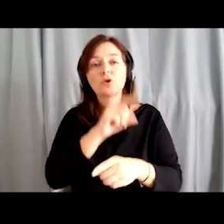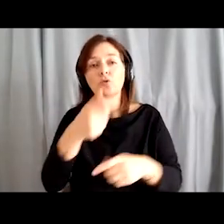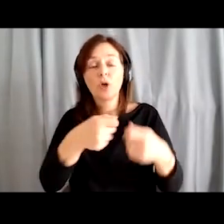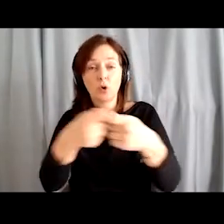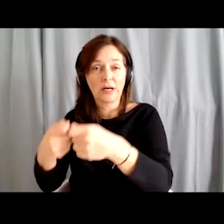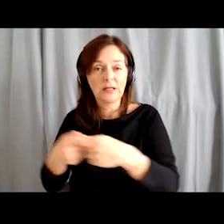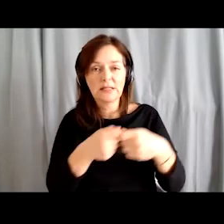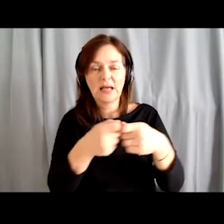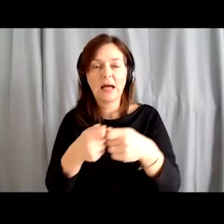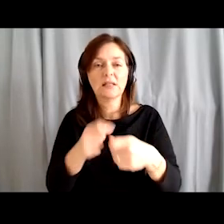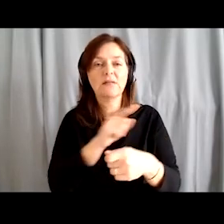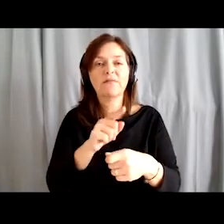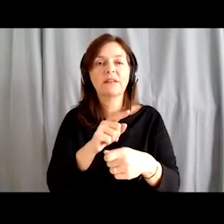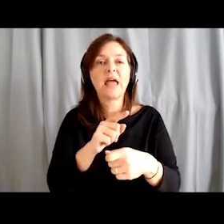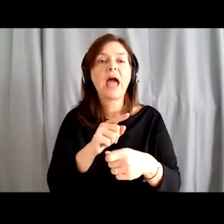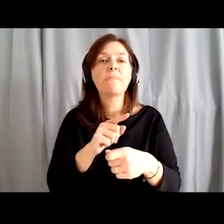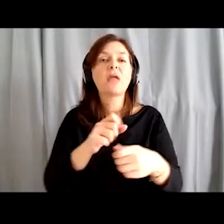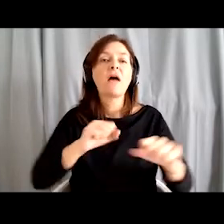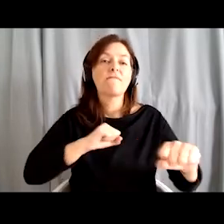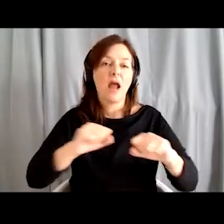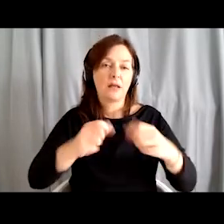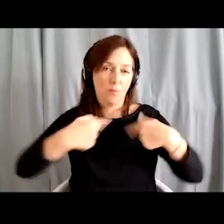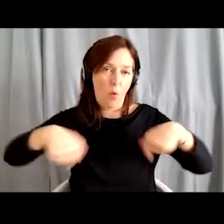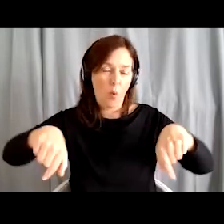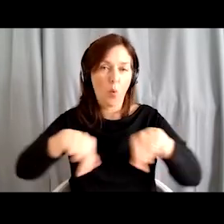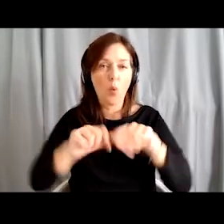Our network, which is also very intergenerational,